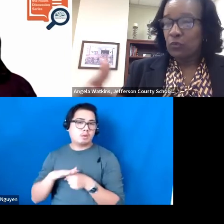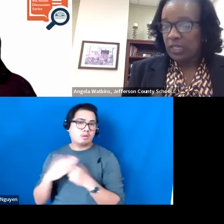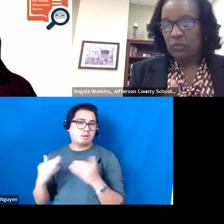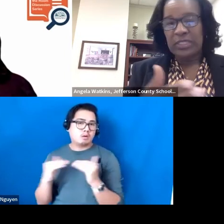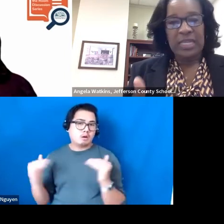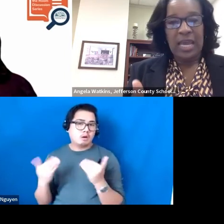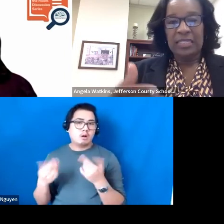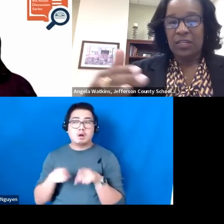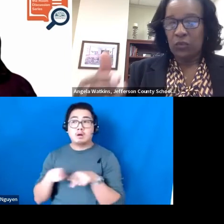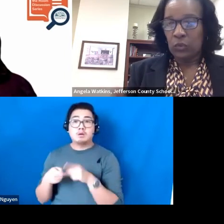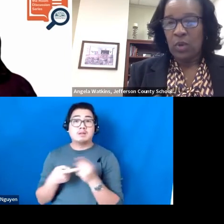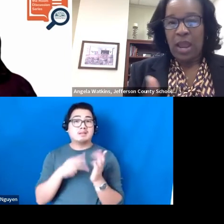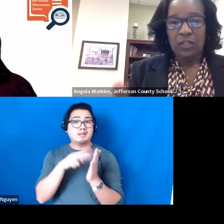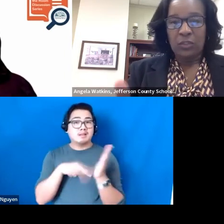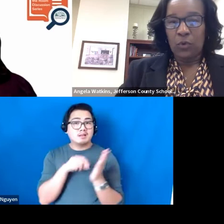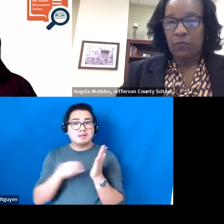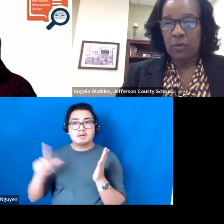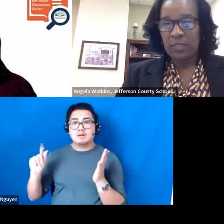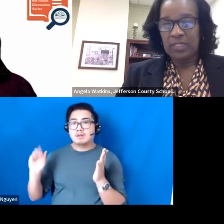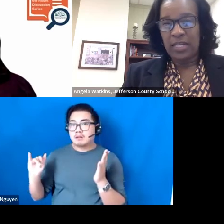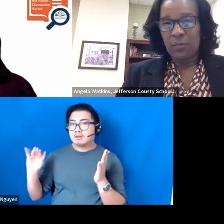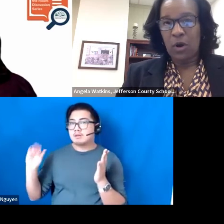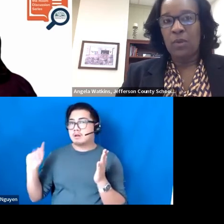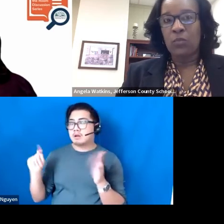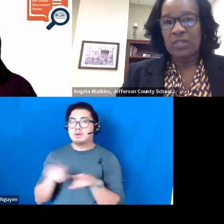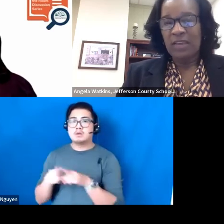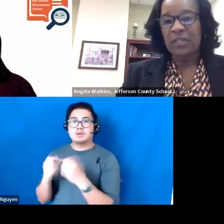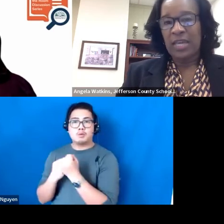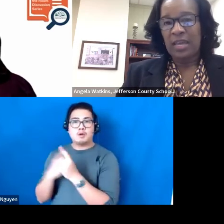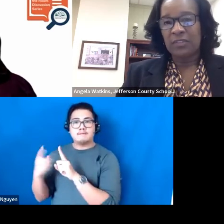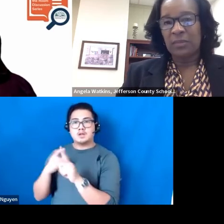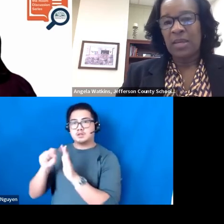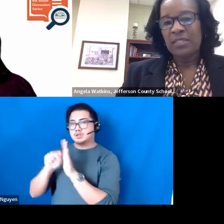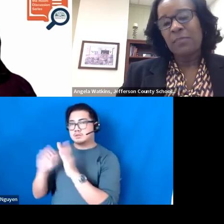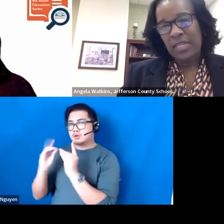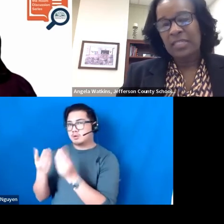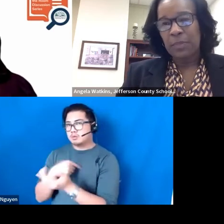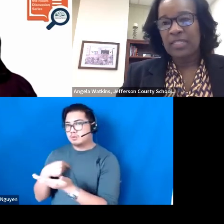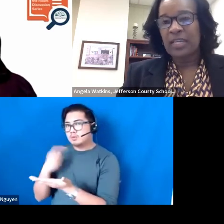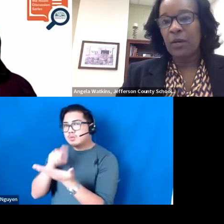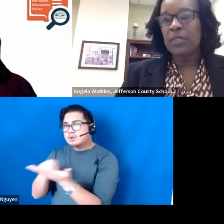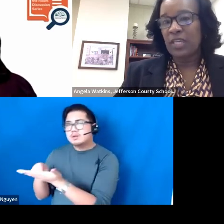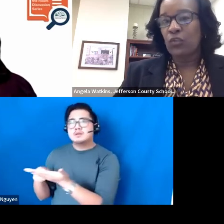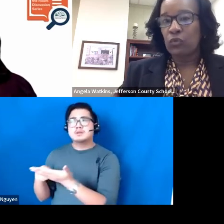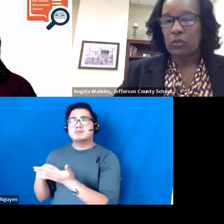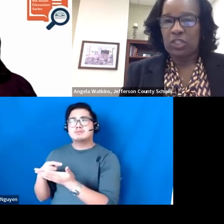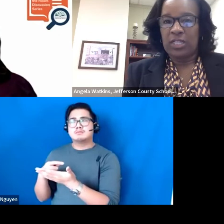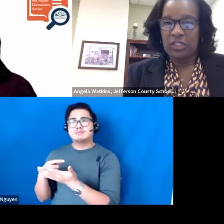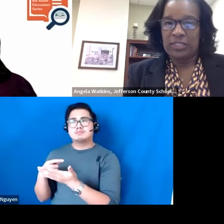through the Literacy Act and through our support from the State Department, we definitely have some things in place to help us get through those challenges.